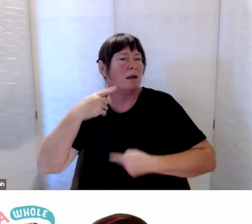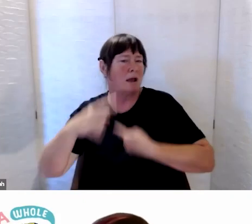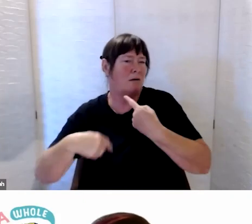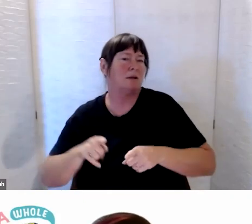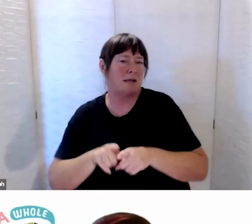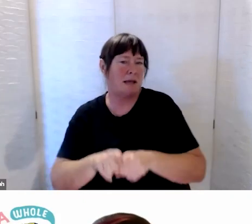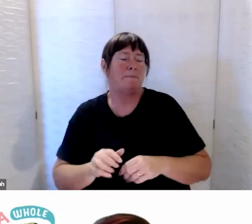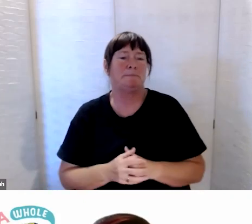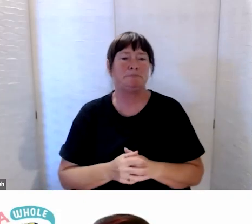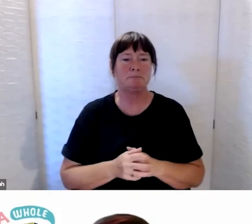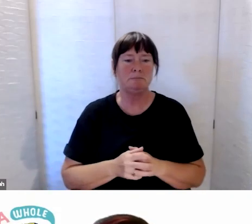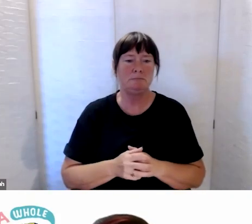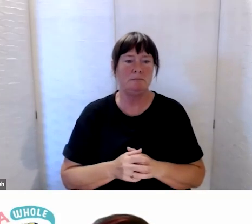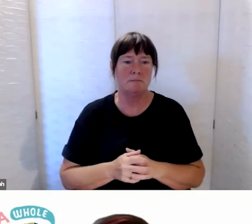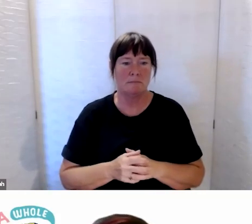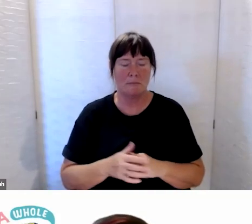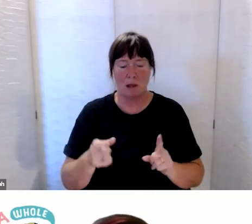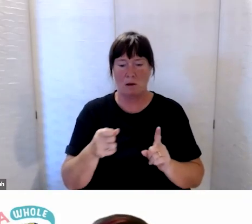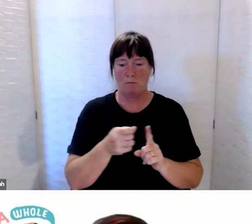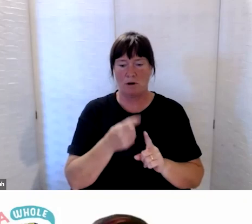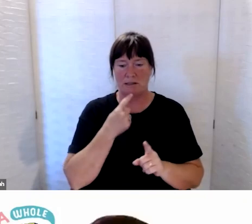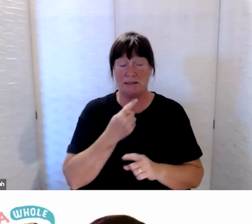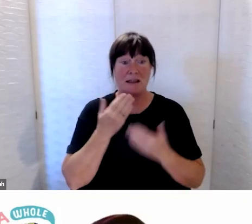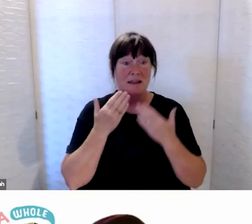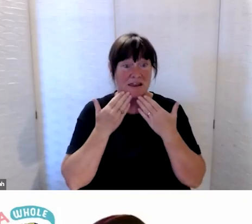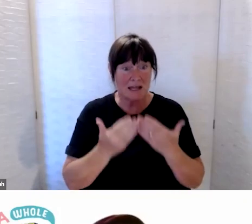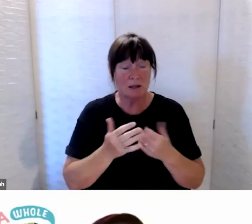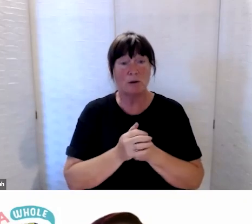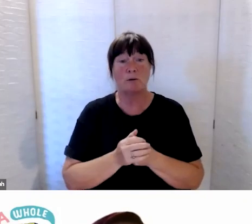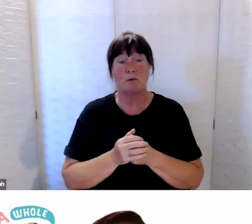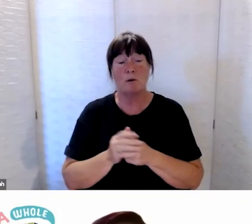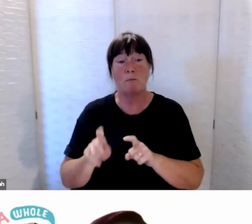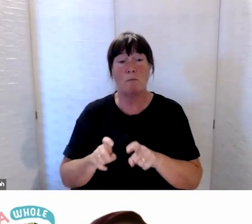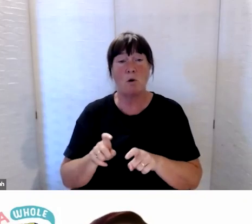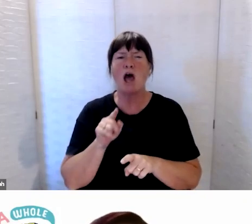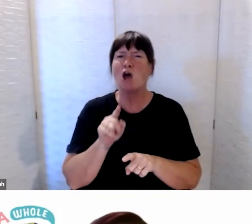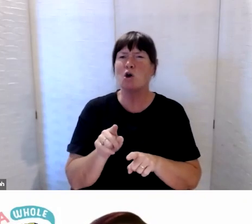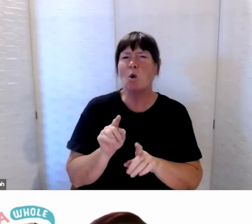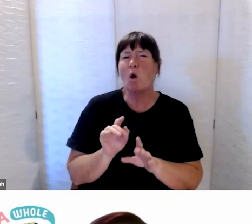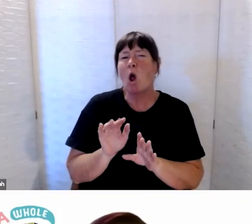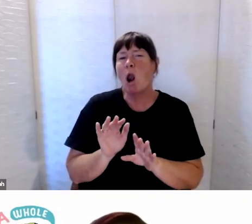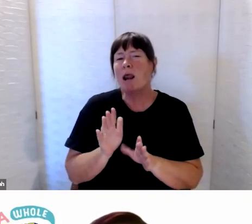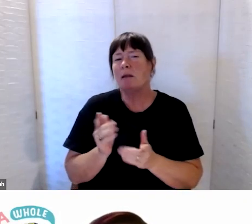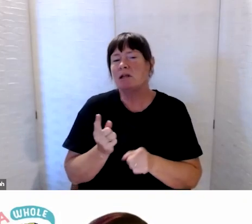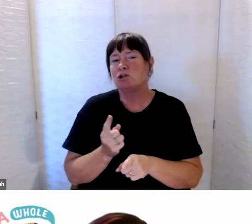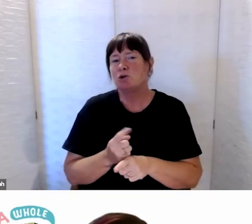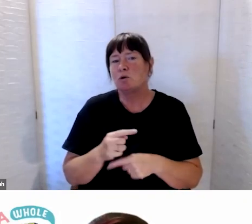Kia ora, thanks for that Paula. Now, you did just touch on the next question